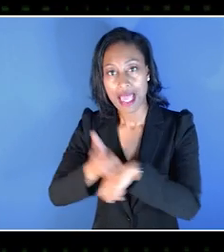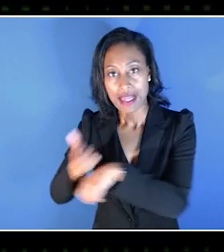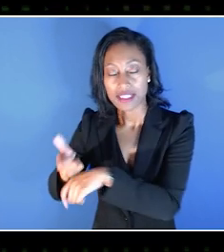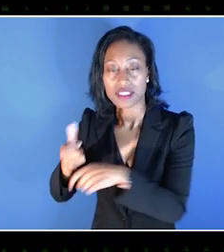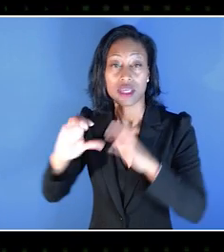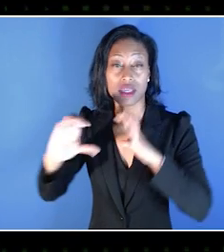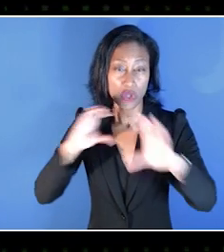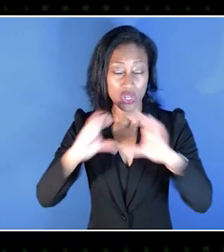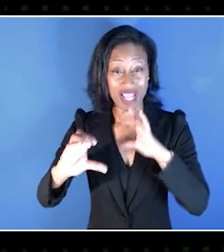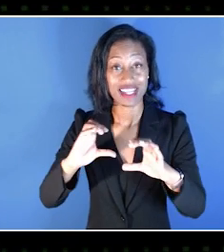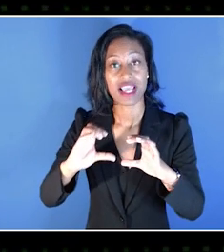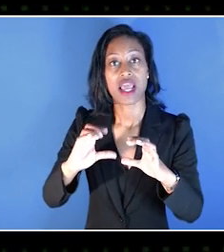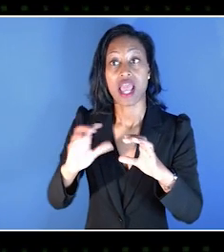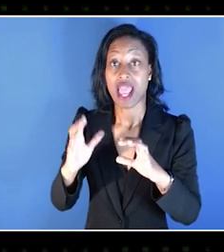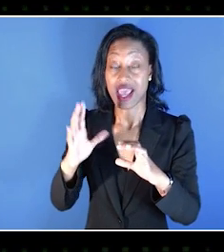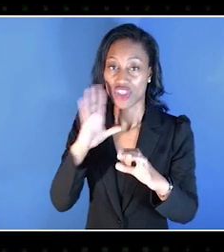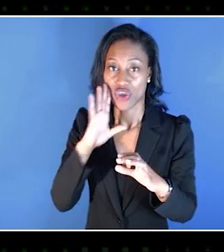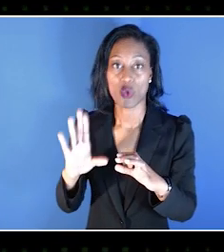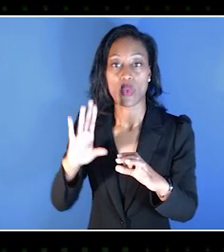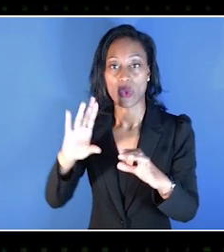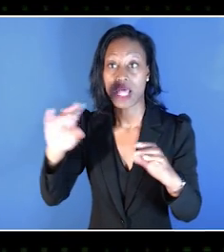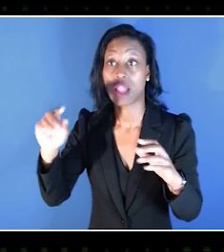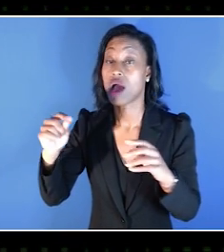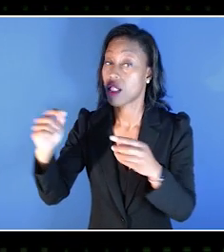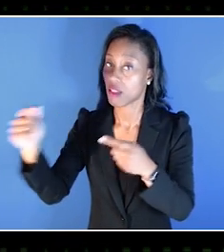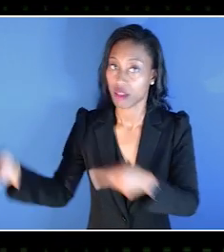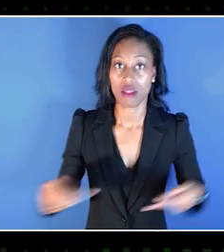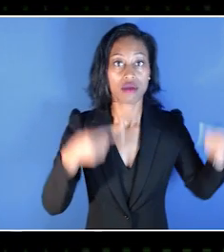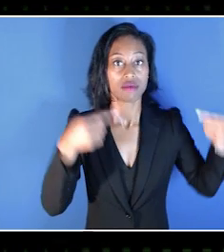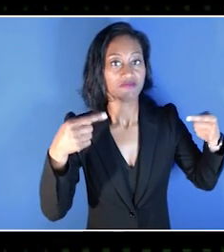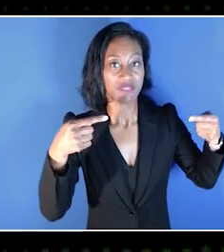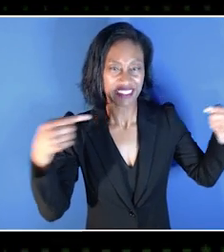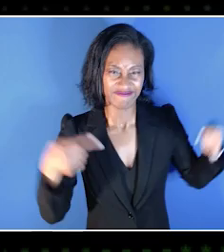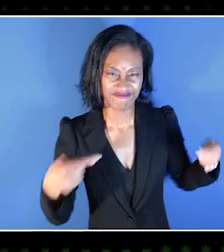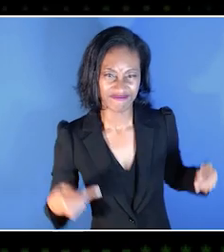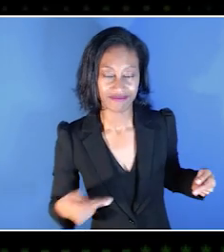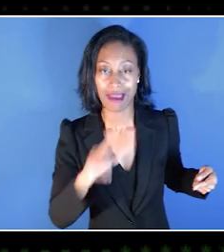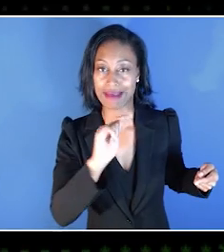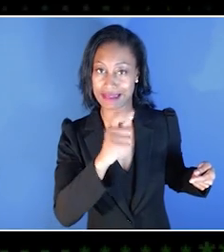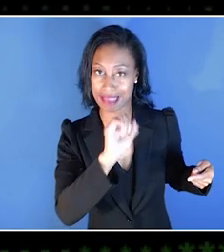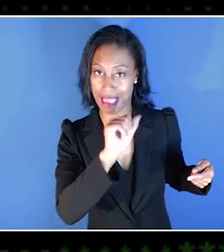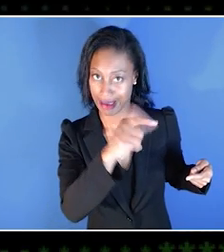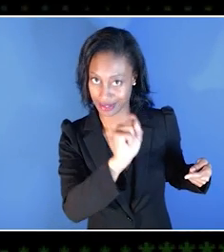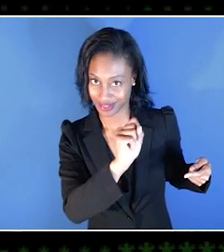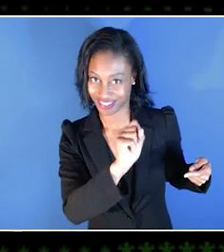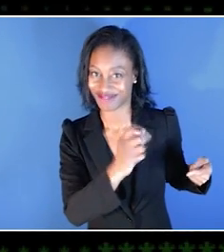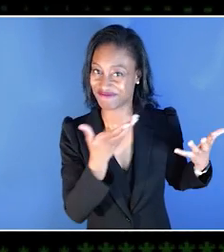and then associate it back with the Xbox Accessibility Guidelines. And you'll have player feedback from vision,